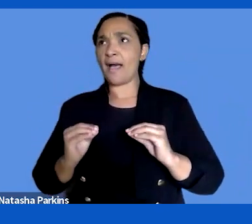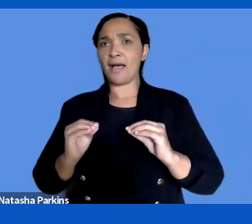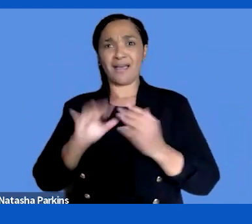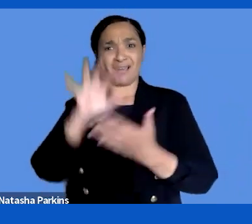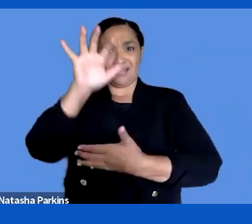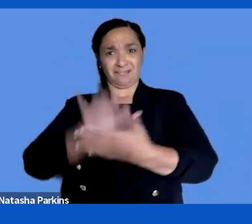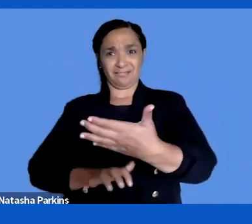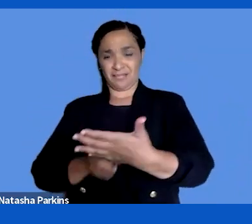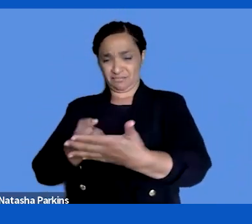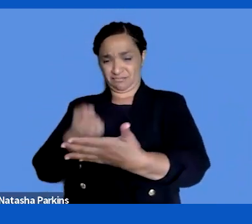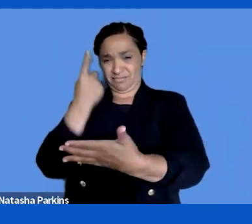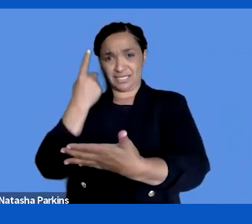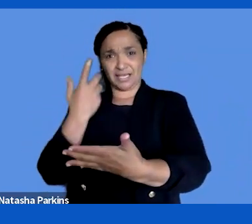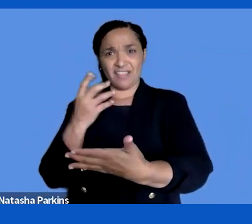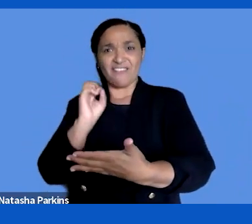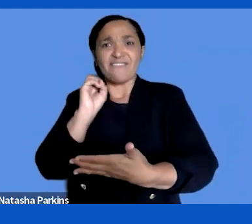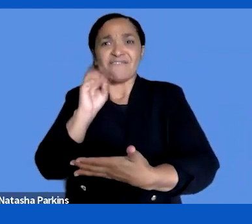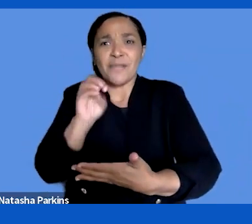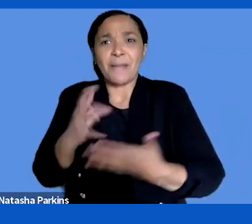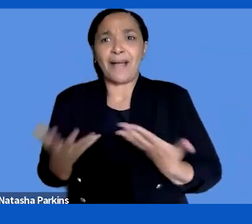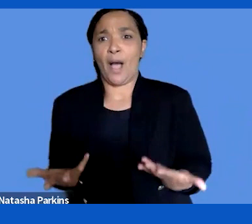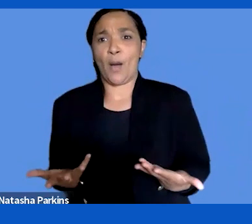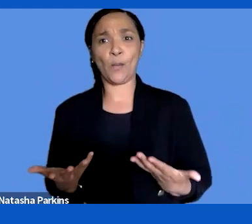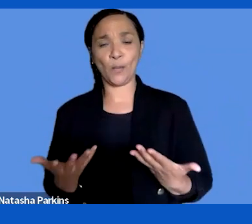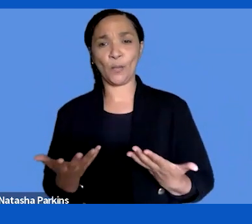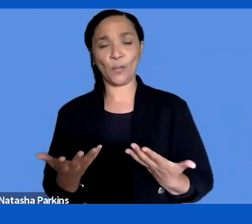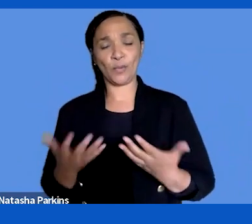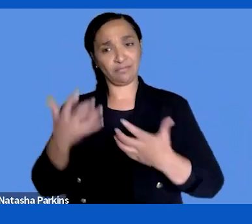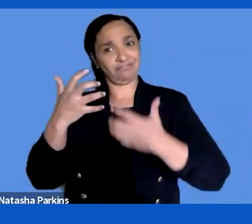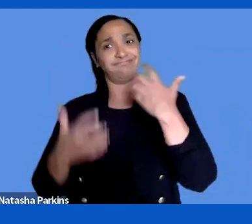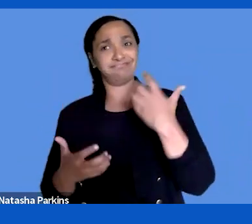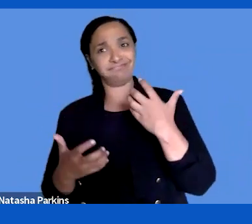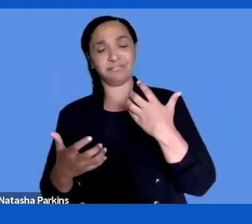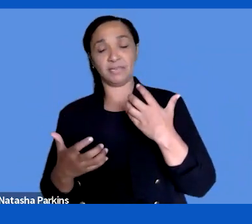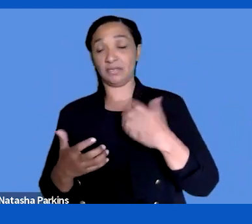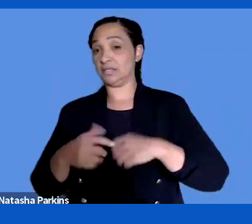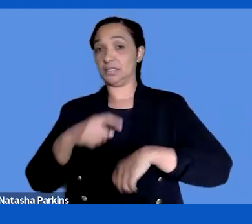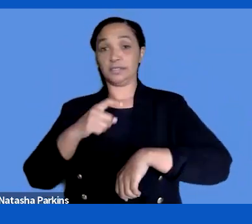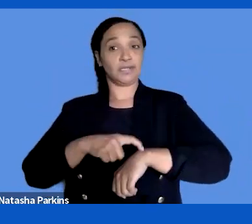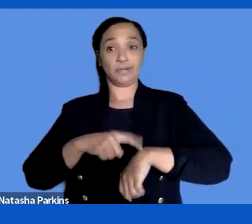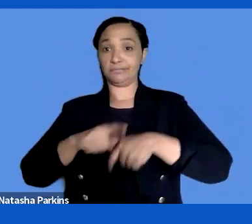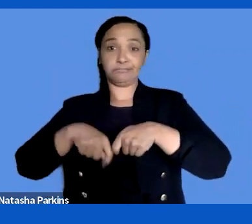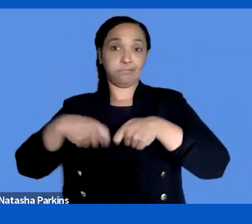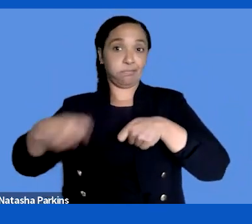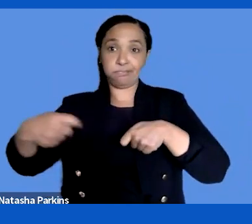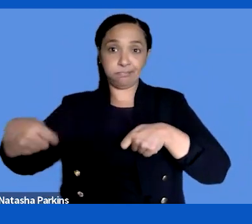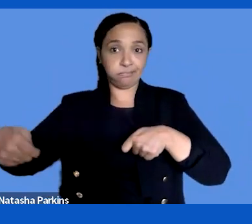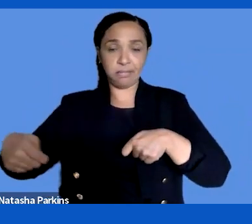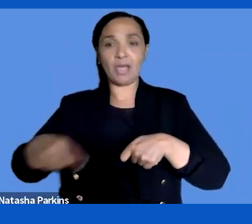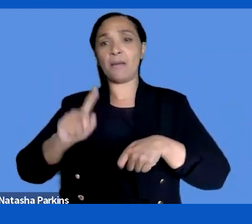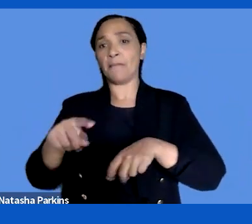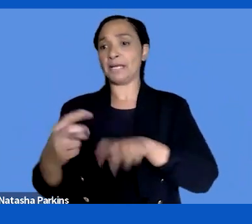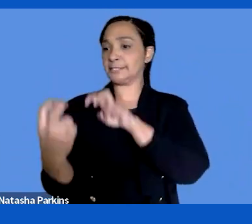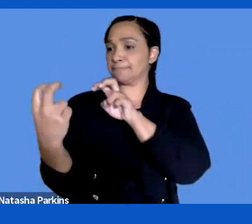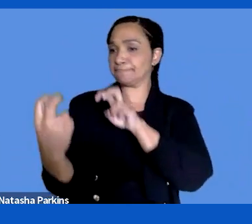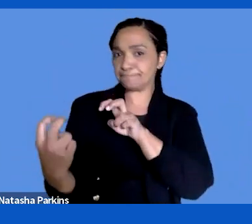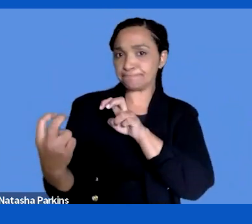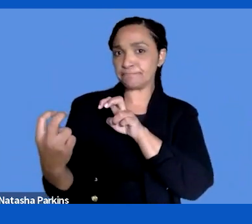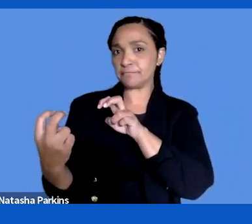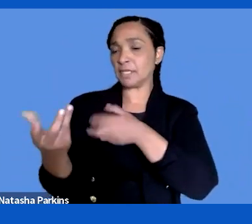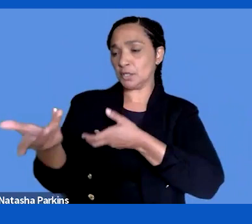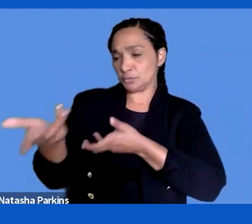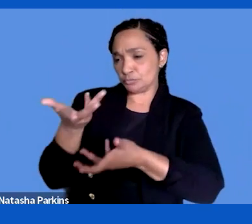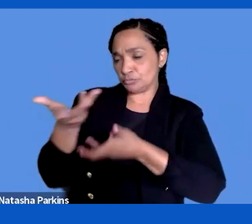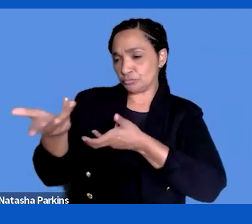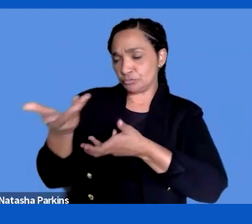on it? It is really time-consuming and up have to sit down with people to really understand why is